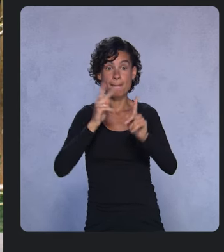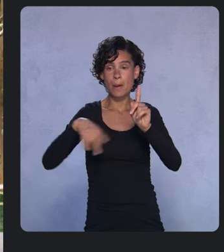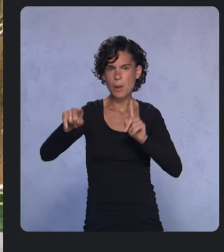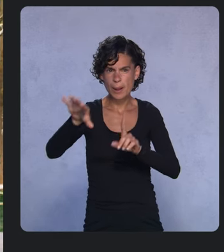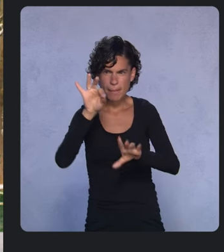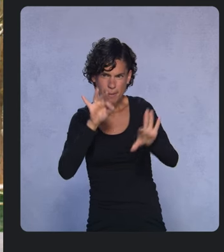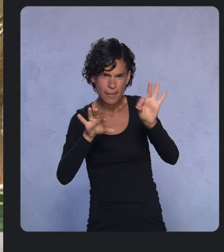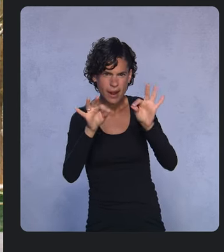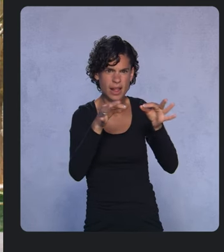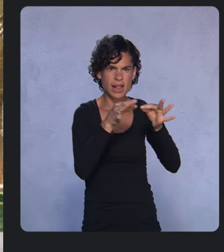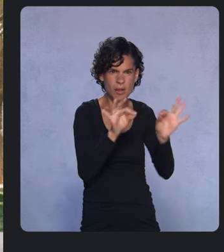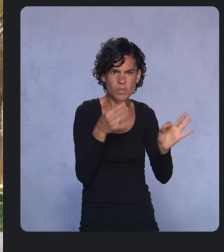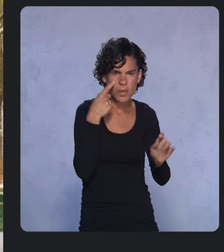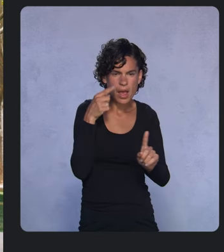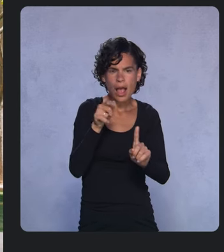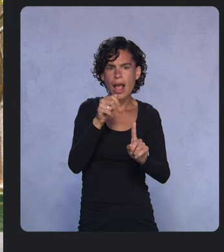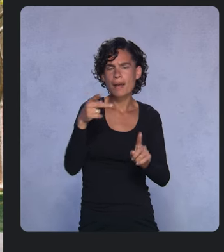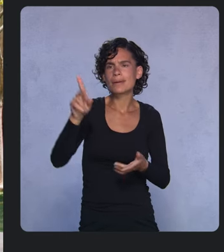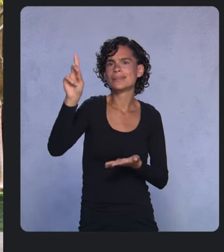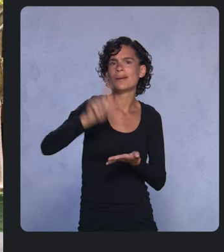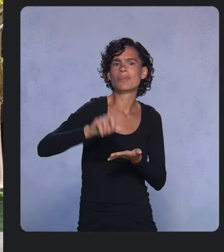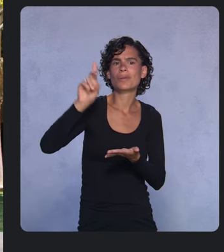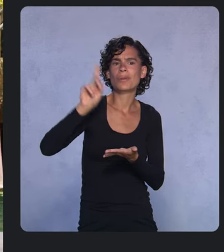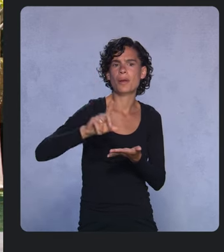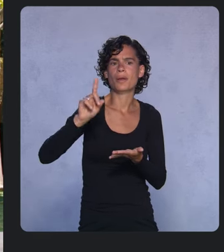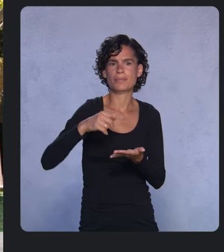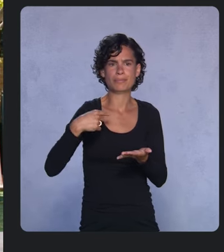and need to scale across those three billion devices.